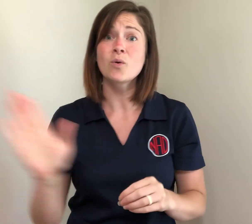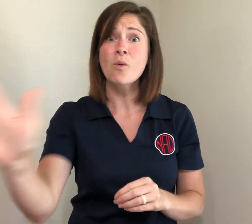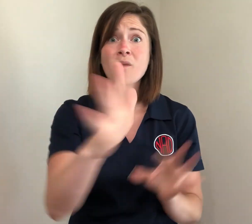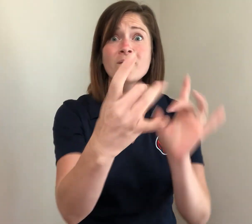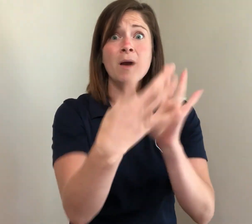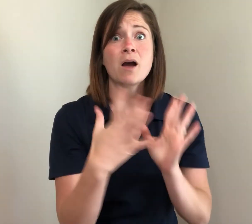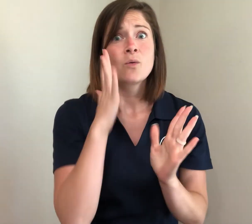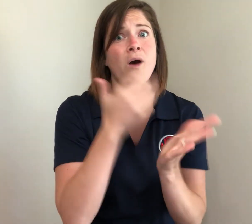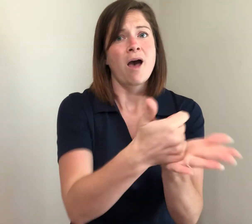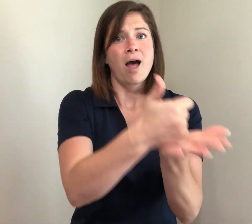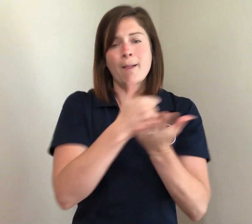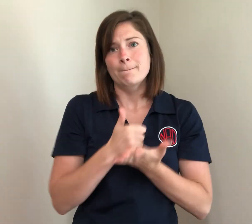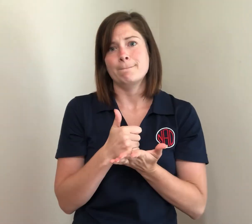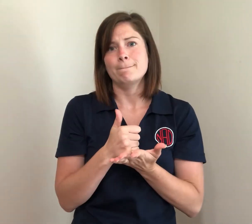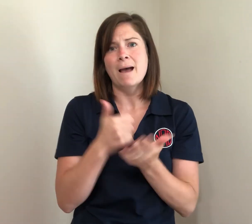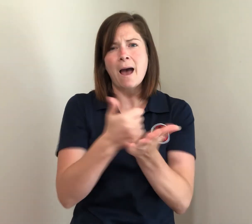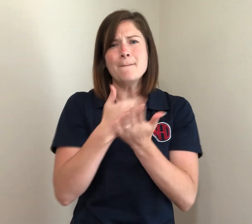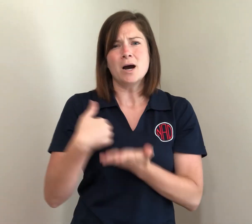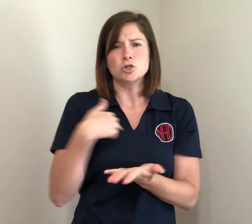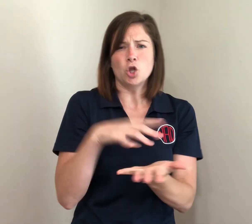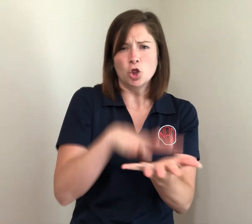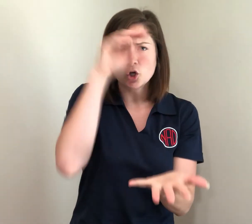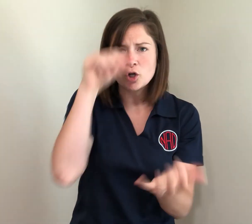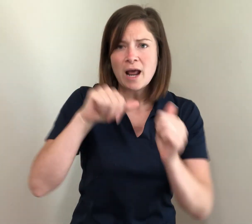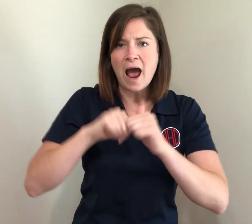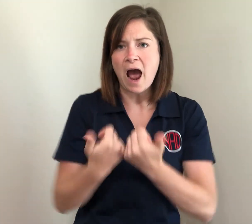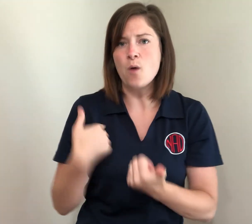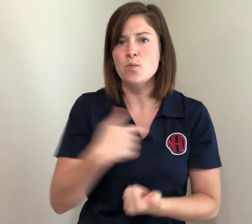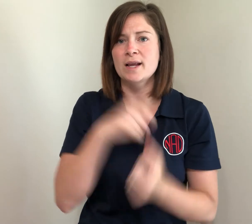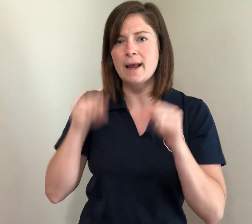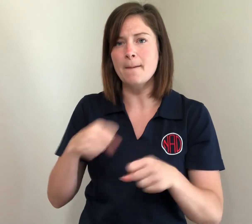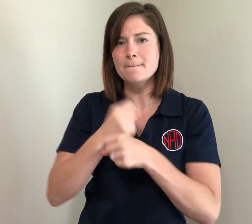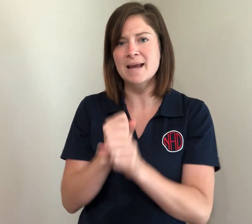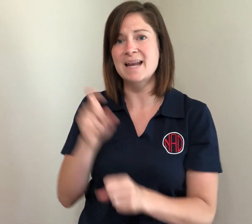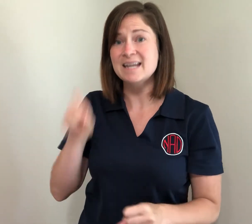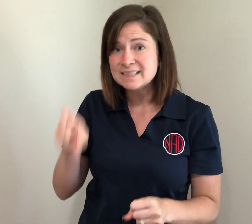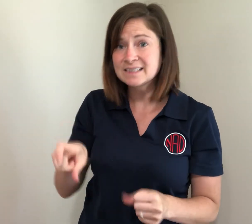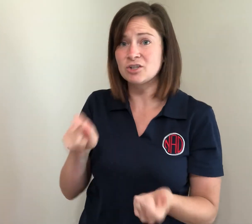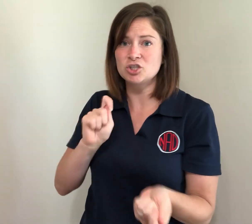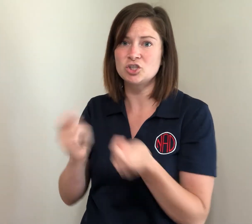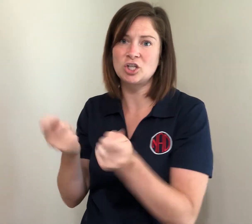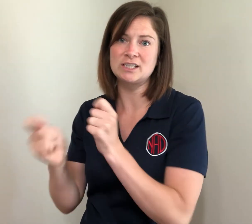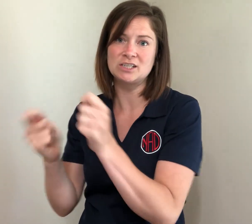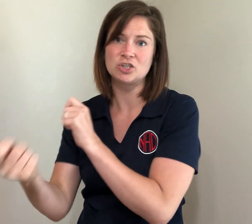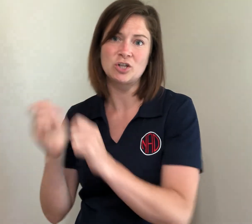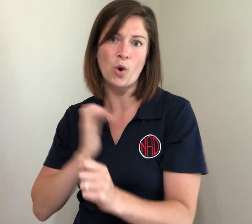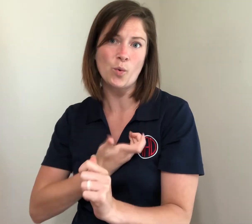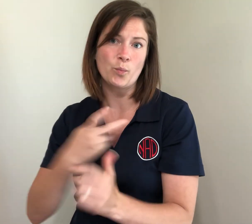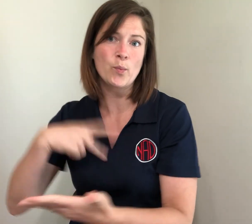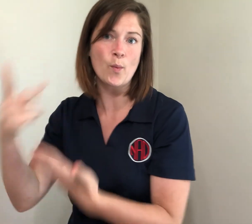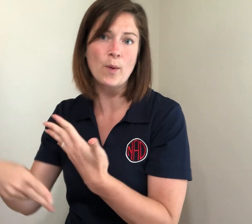We know that by collecting your input and learning from it to create necessary changes,